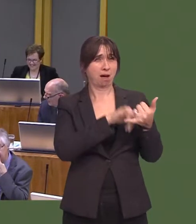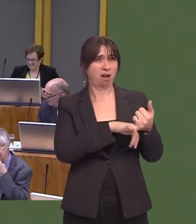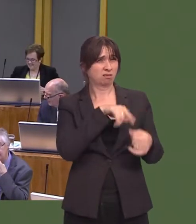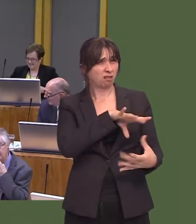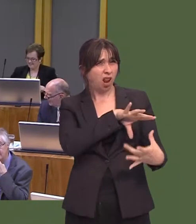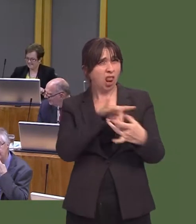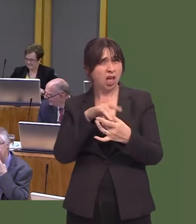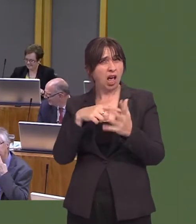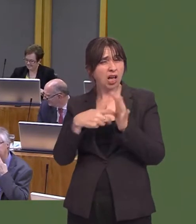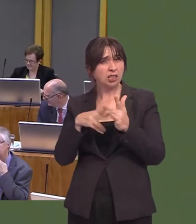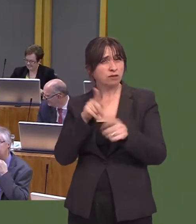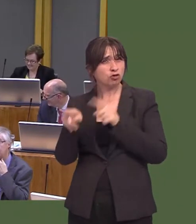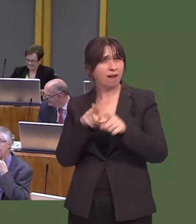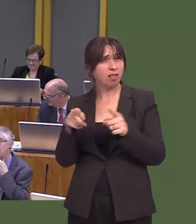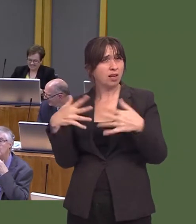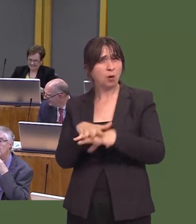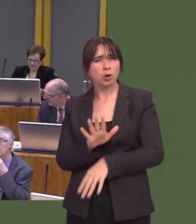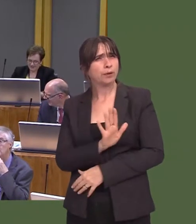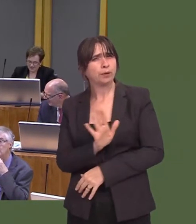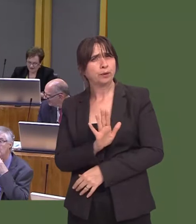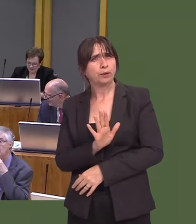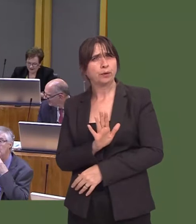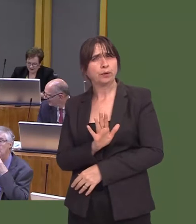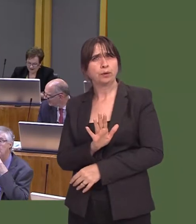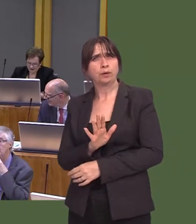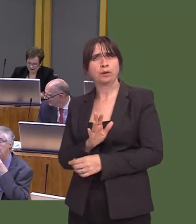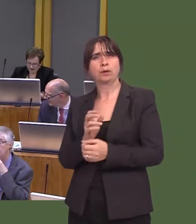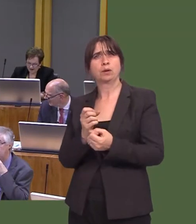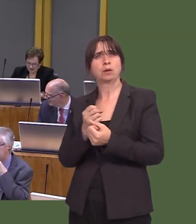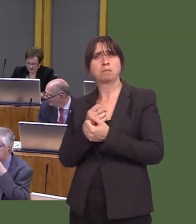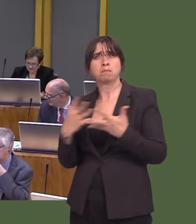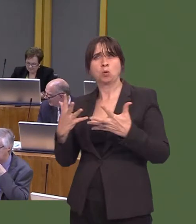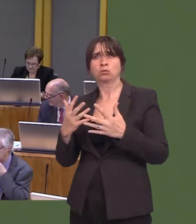Sixty per cent of all car journeys are for journeys of less than five miles, and an emphasis